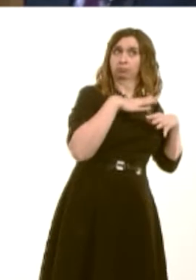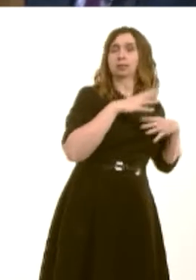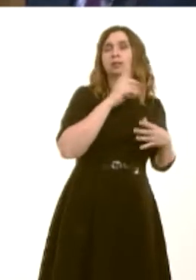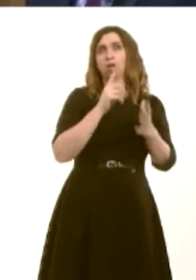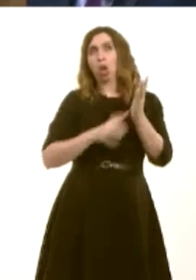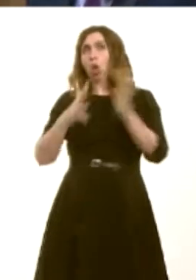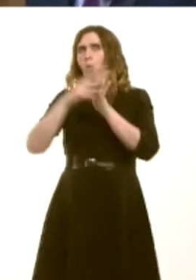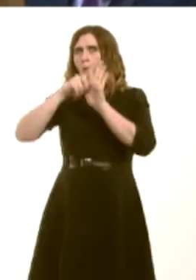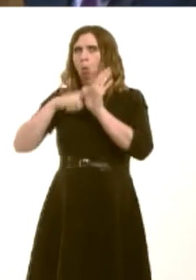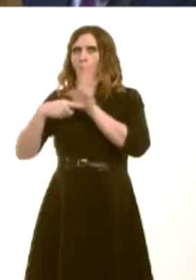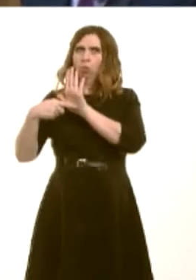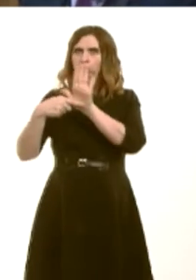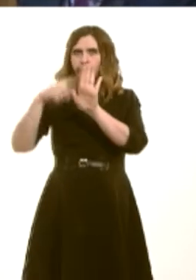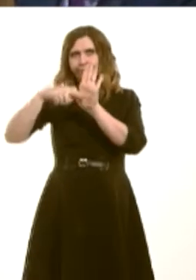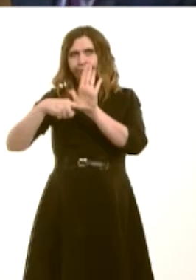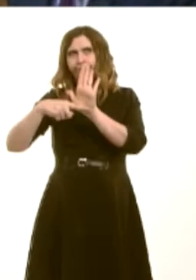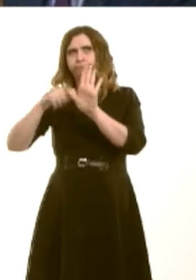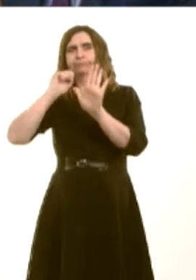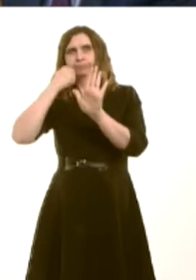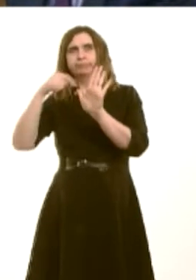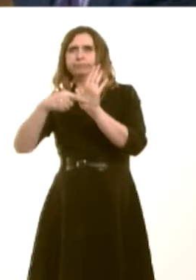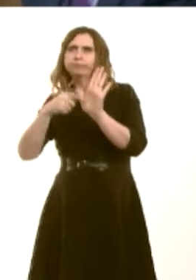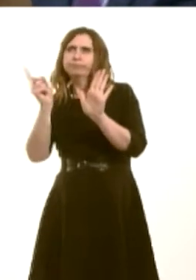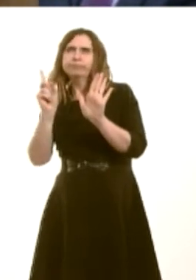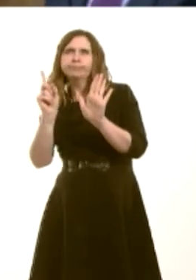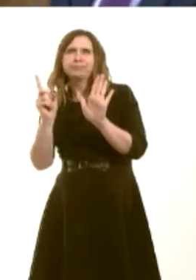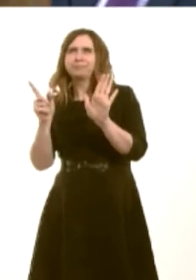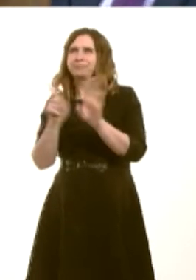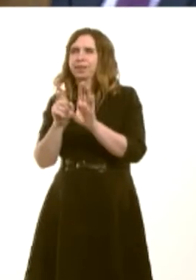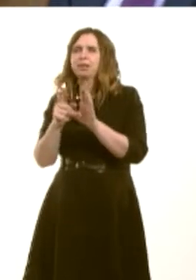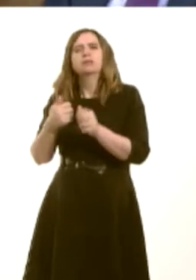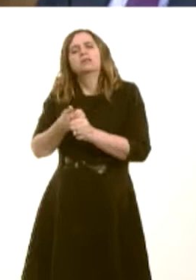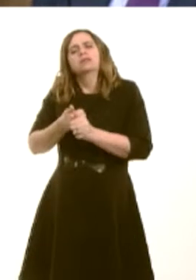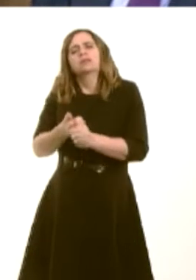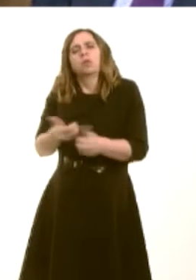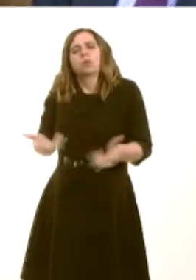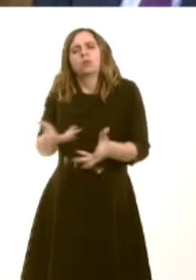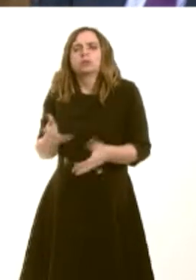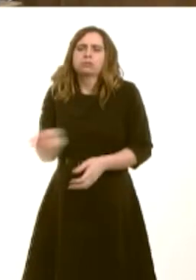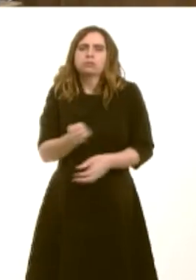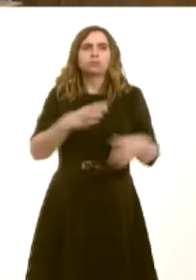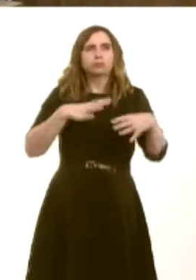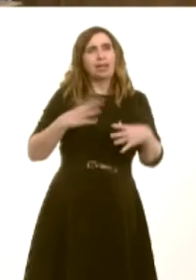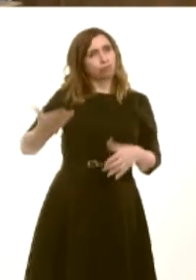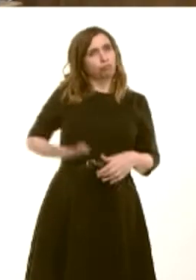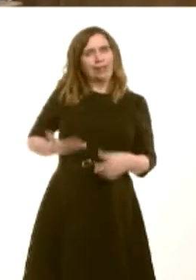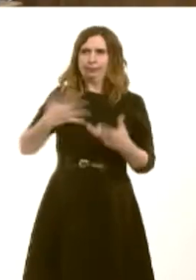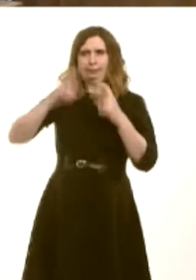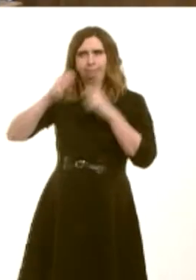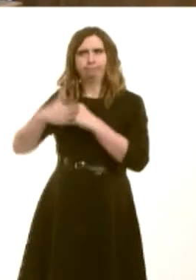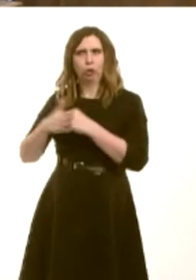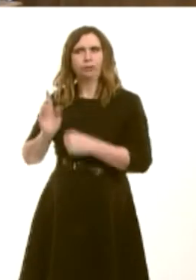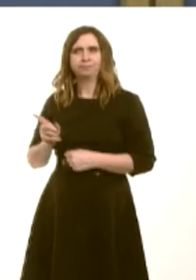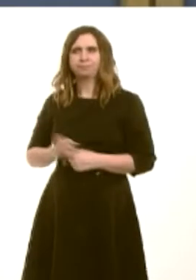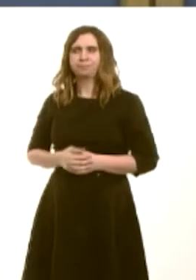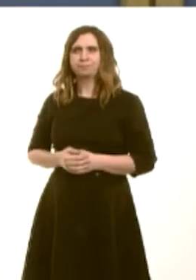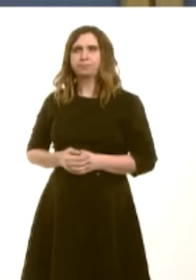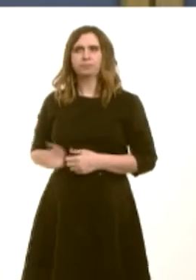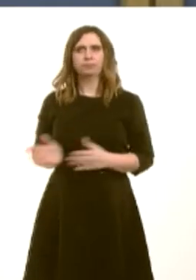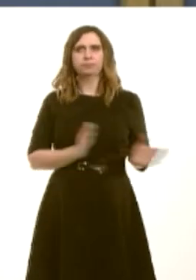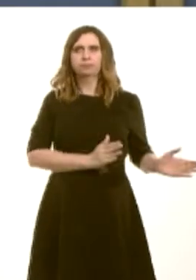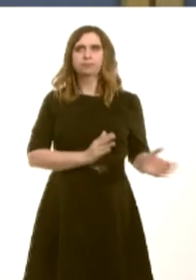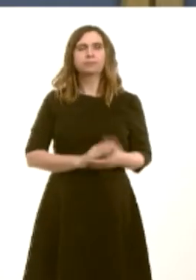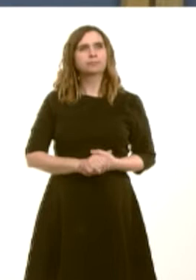we hope will move forward in terms of being able to assist with the need for respite in